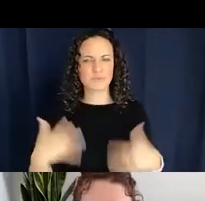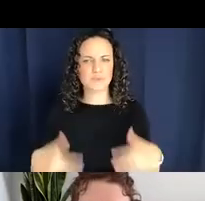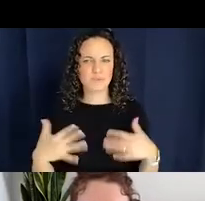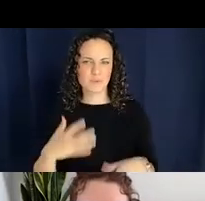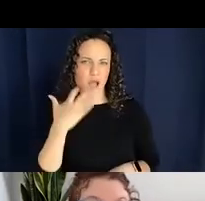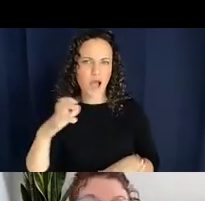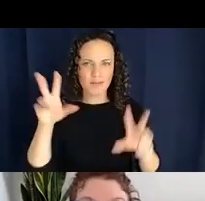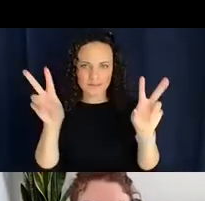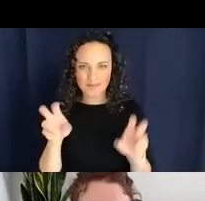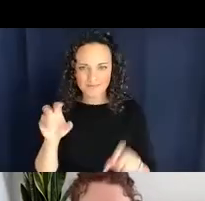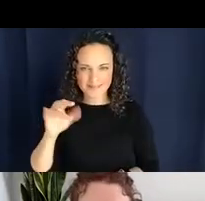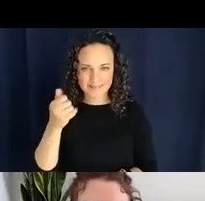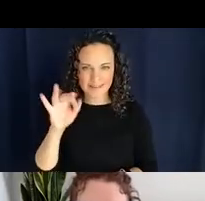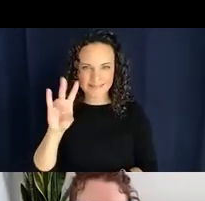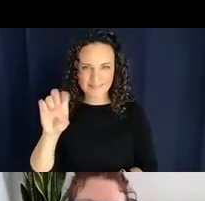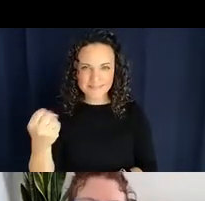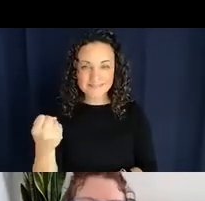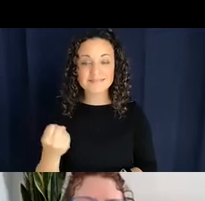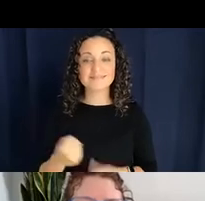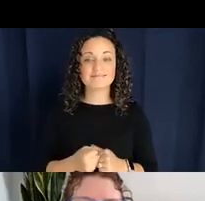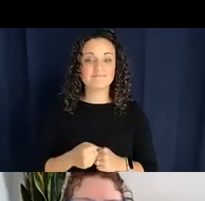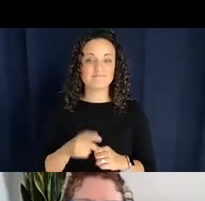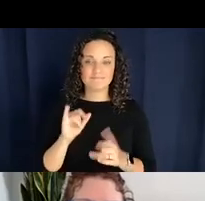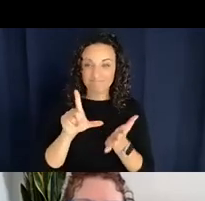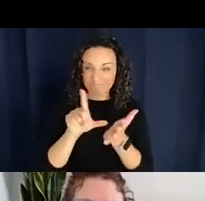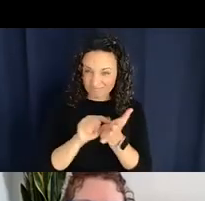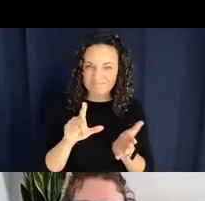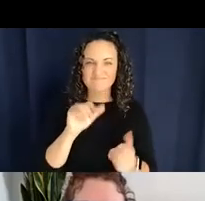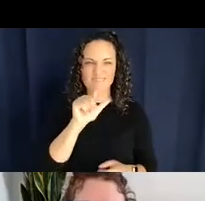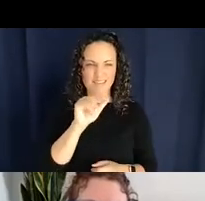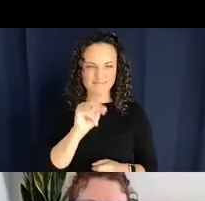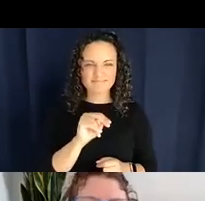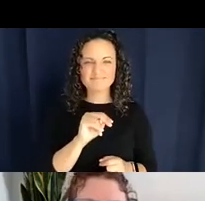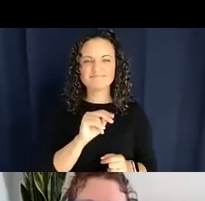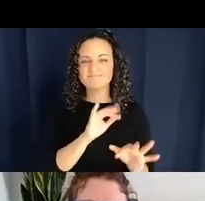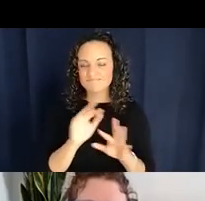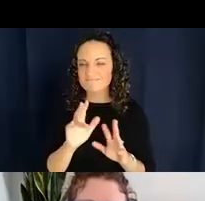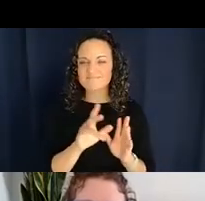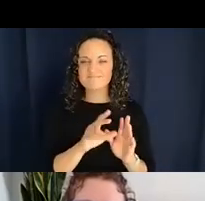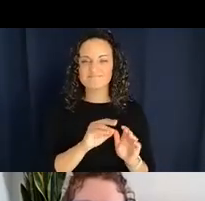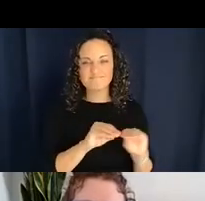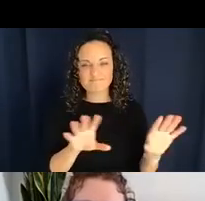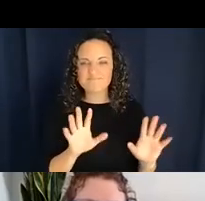his classification paper come out which talked about all these different types of typological